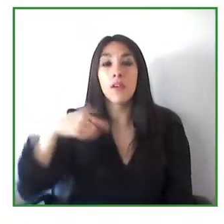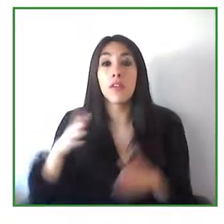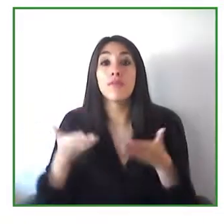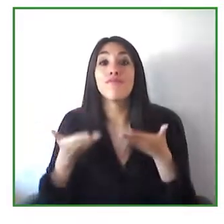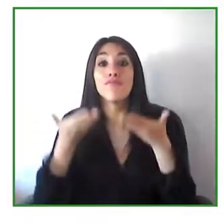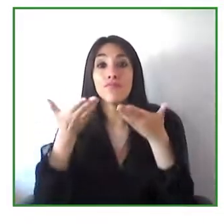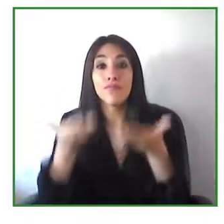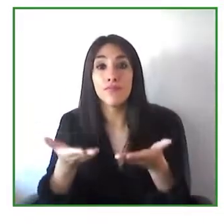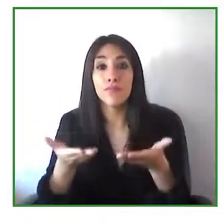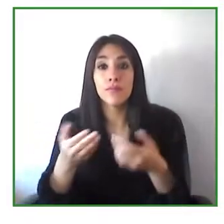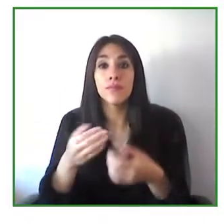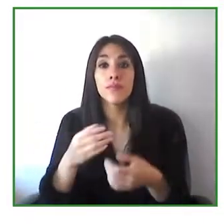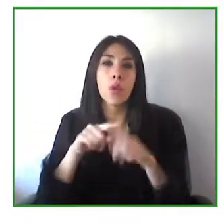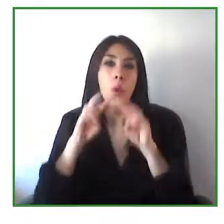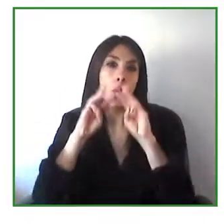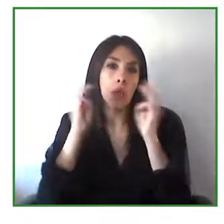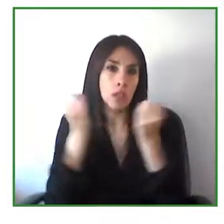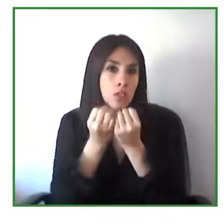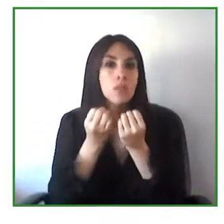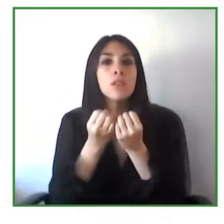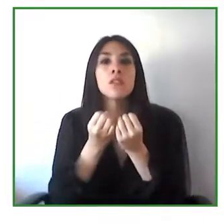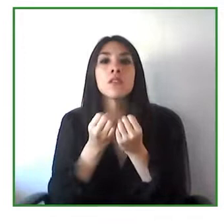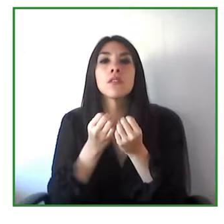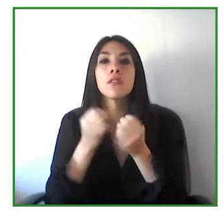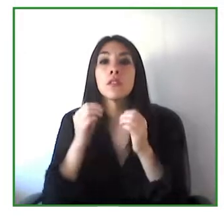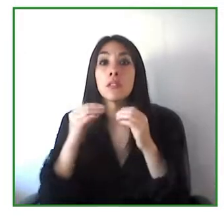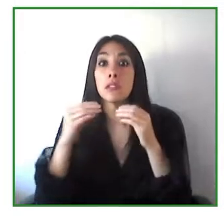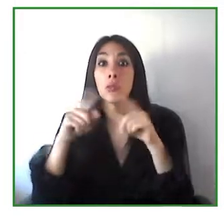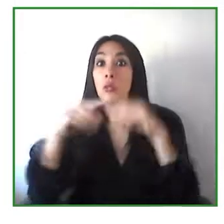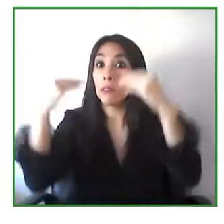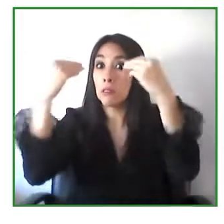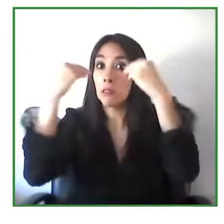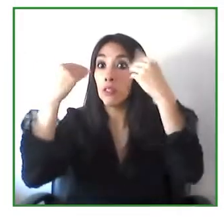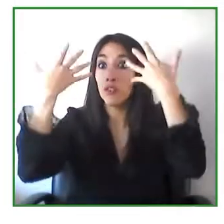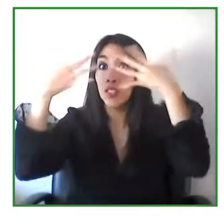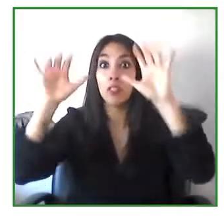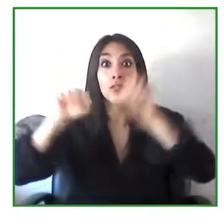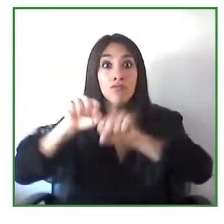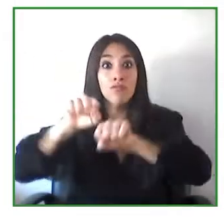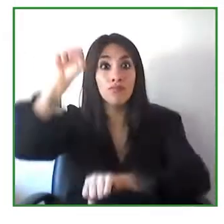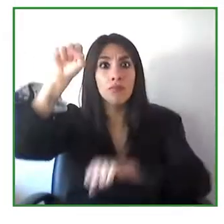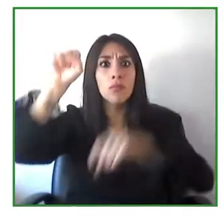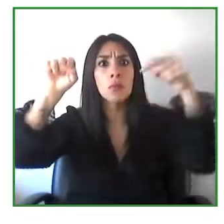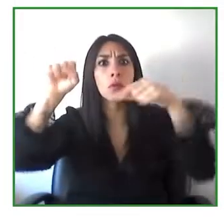to provide accessible product services or content can rely on professionals who